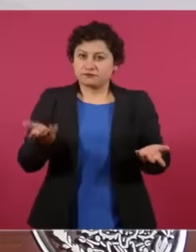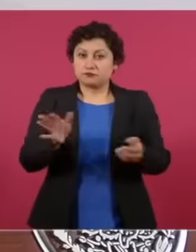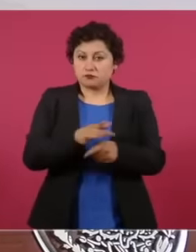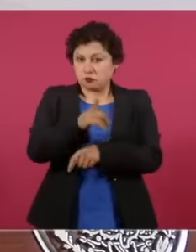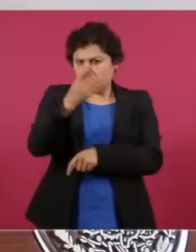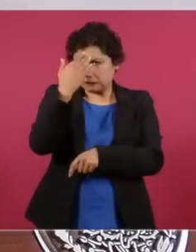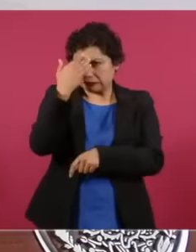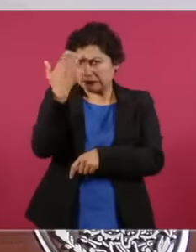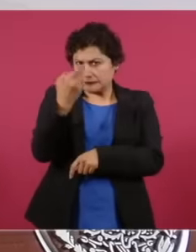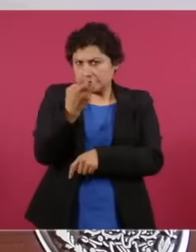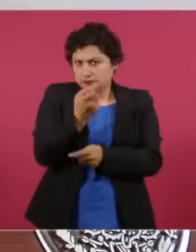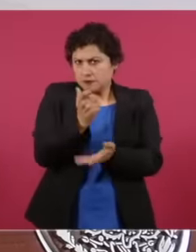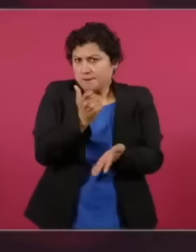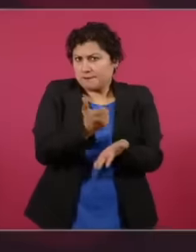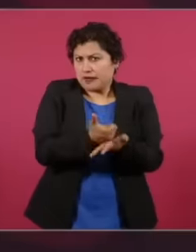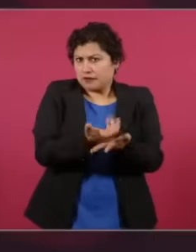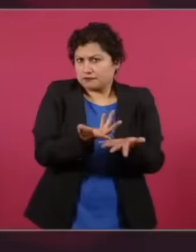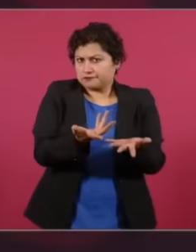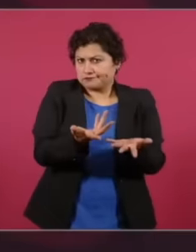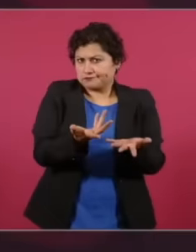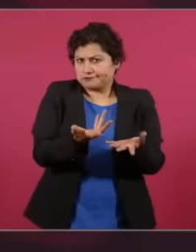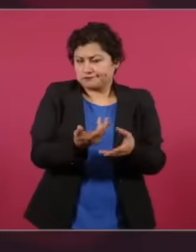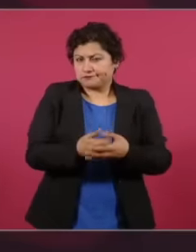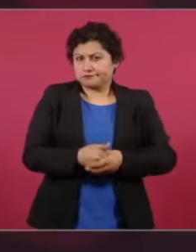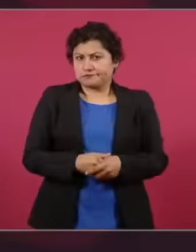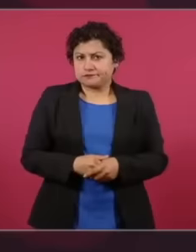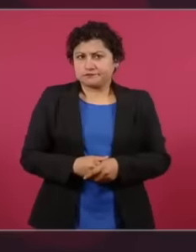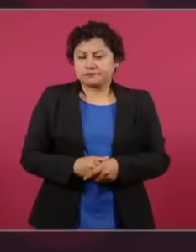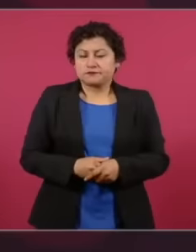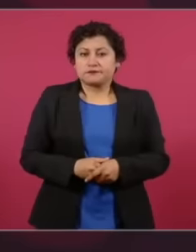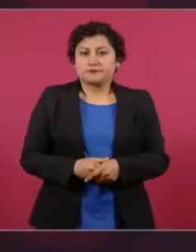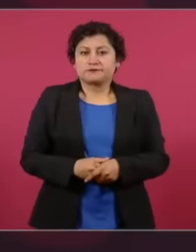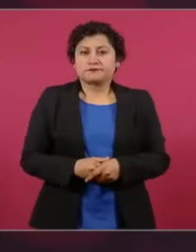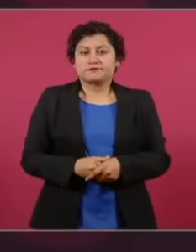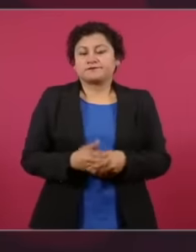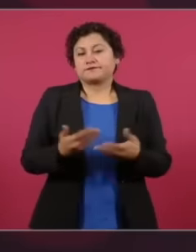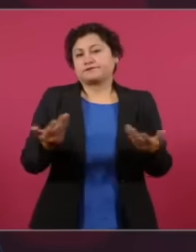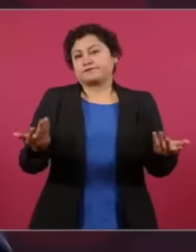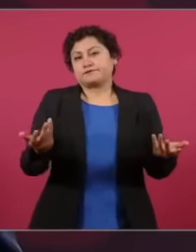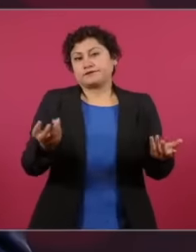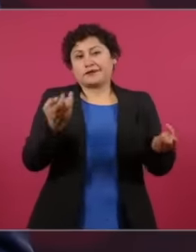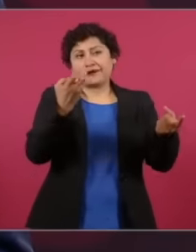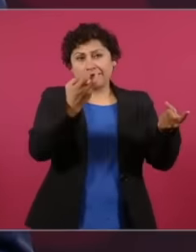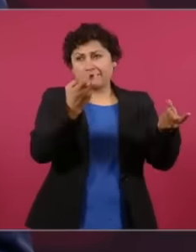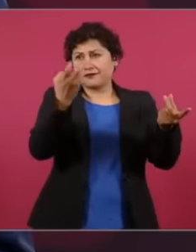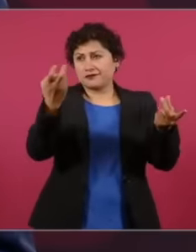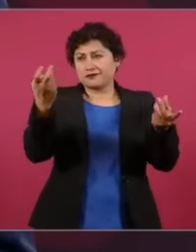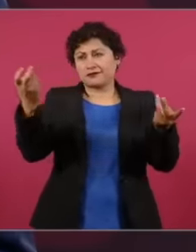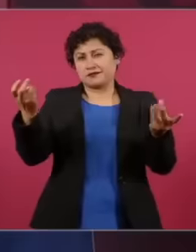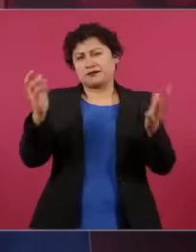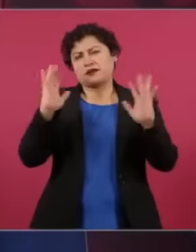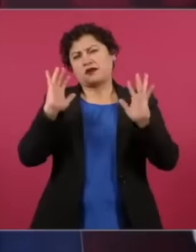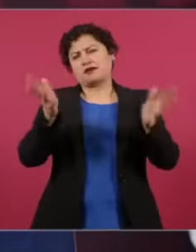money so enough of that